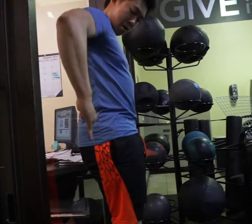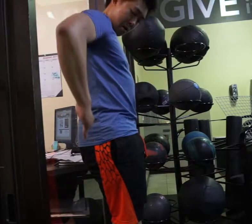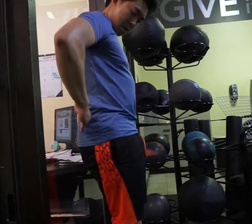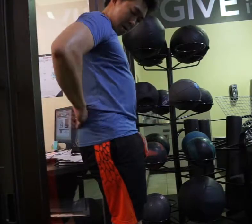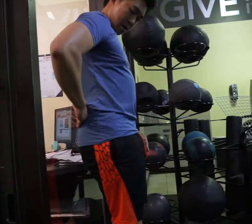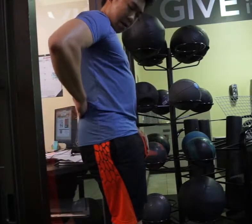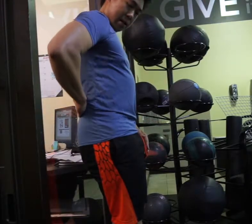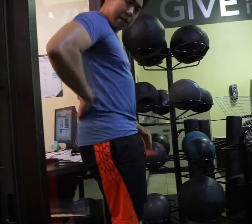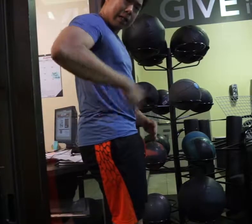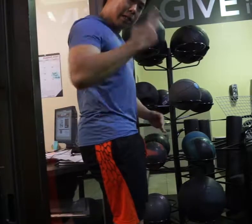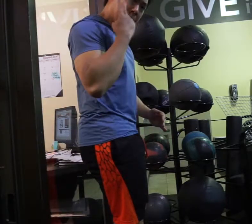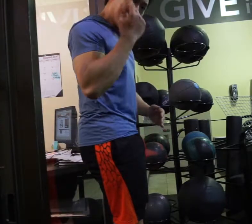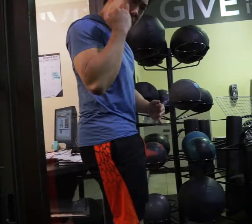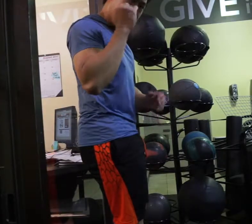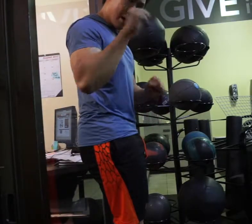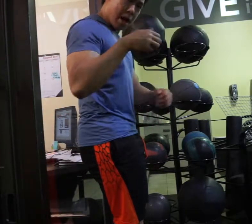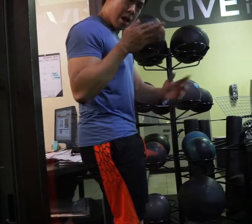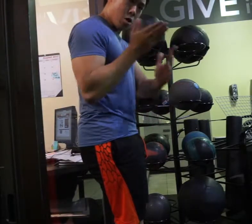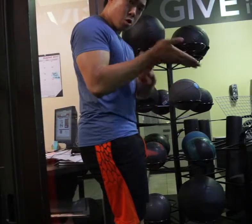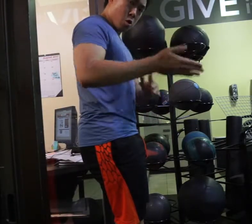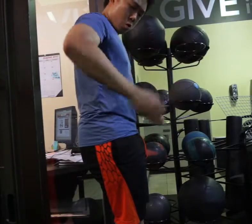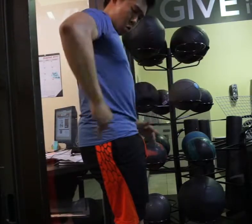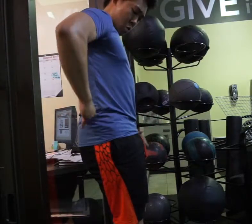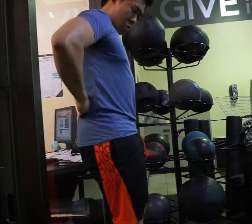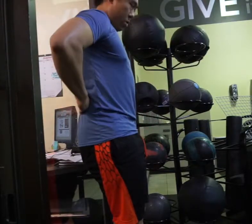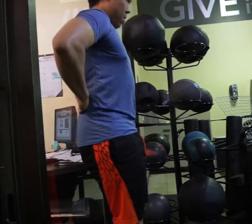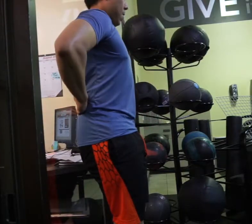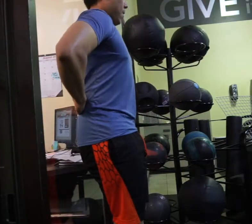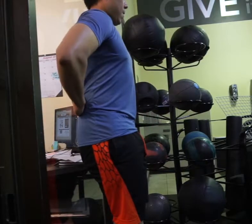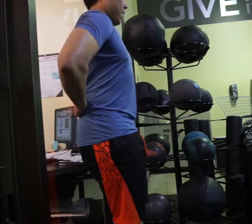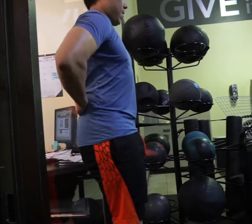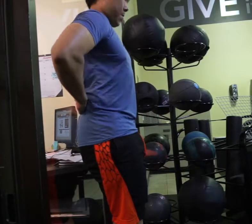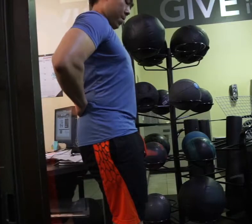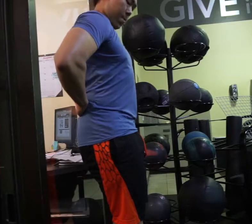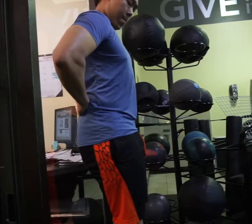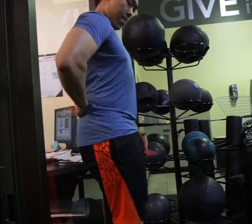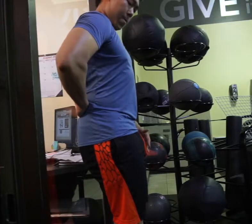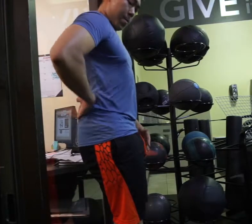Then, put your hand to see if you can go through your lower back.